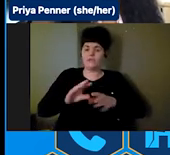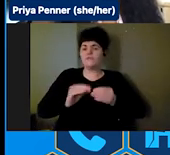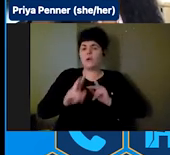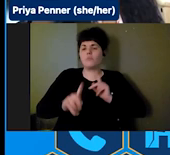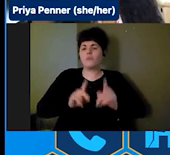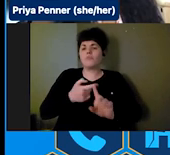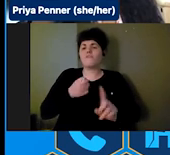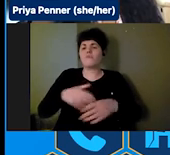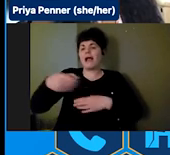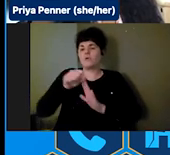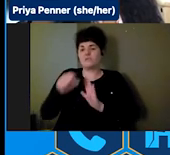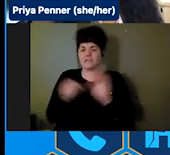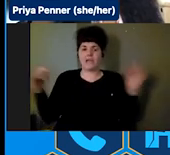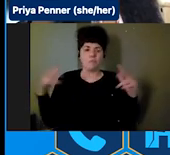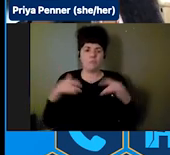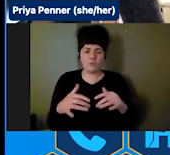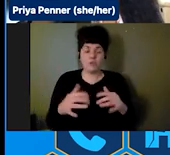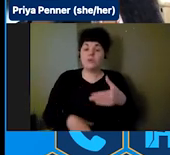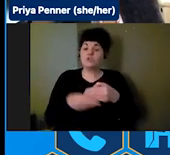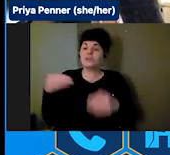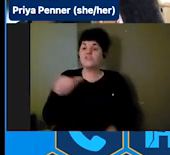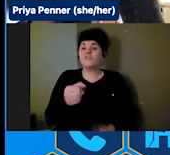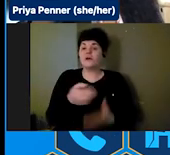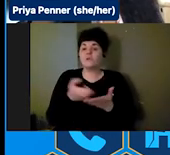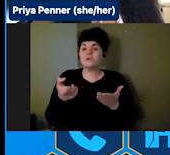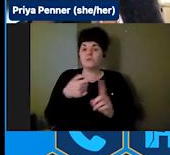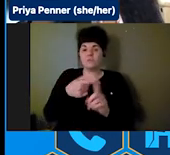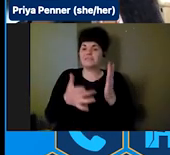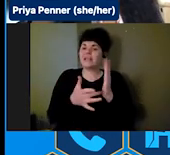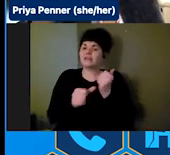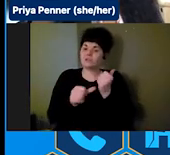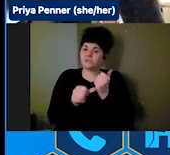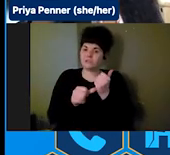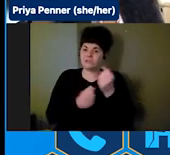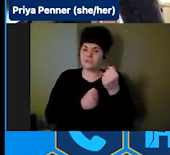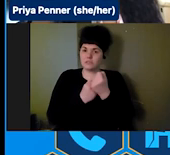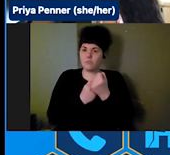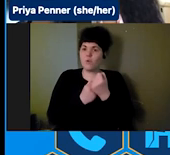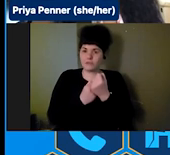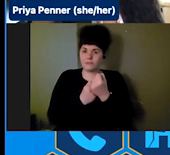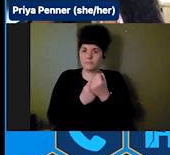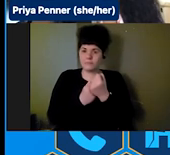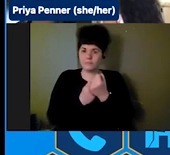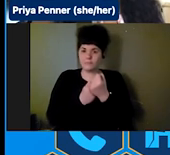resources but assistance, technical assistance and support to provide those supports and services